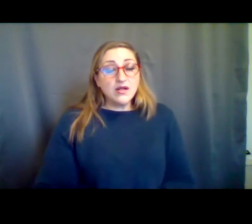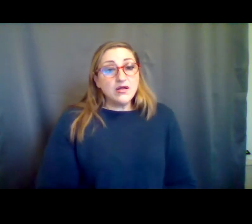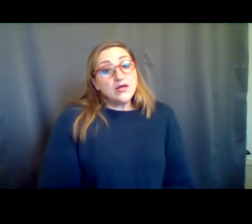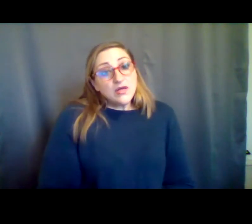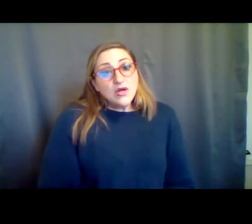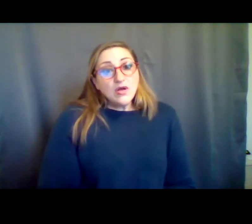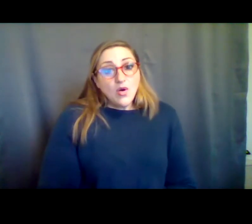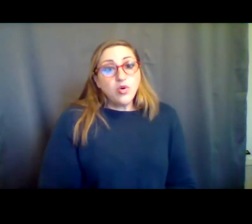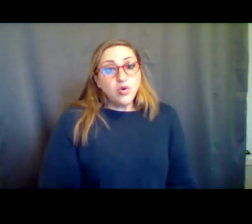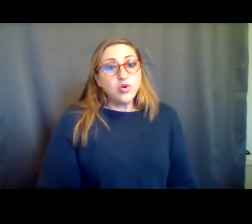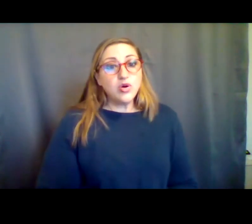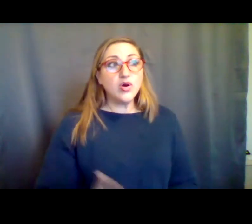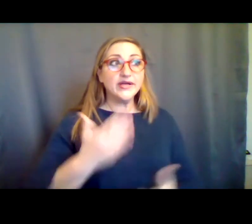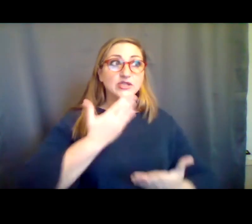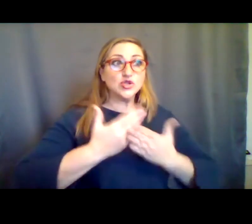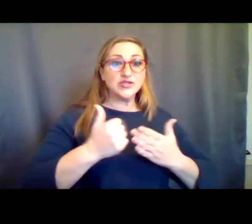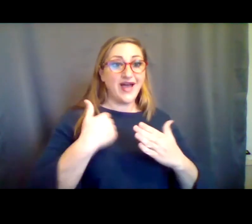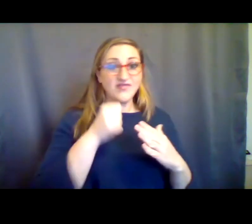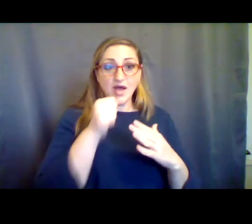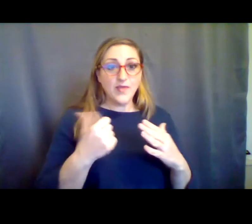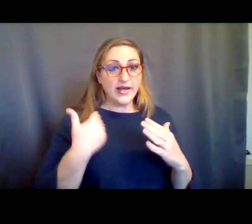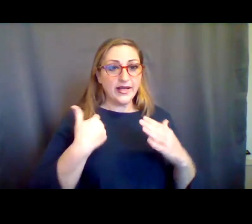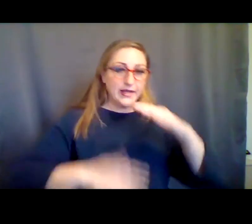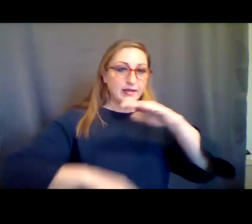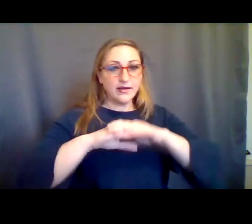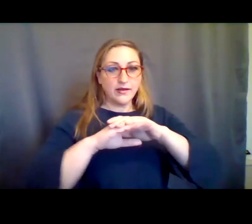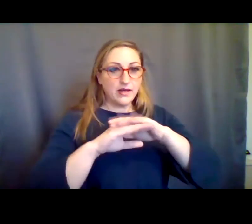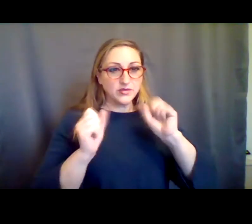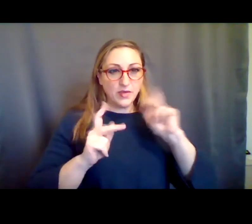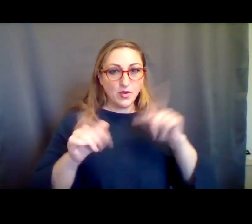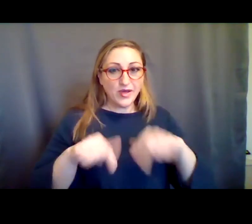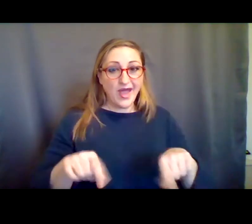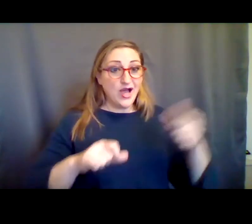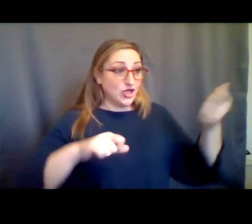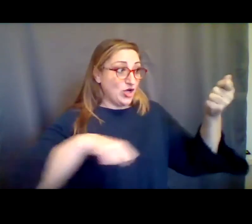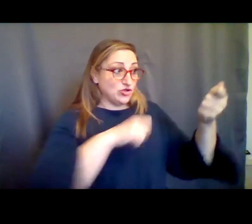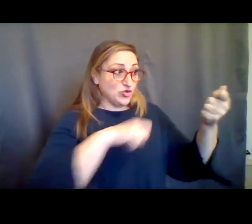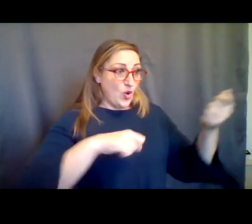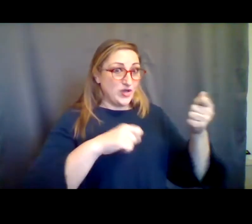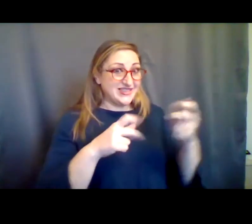really great to not have as many capacity restriction s to try to figure out what that looks like. Can the string